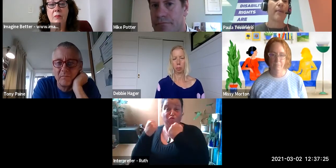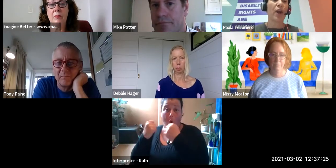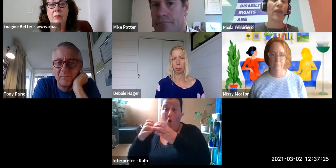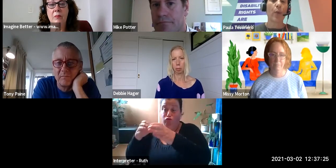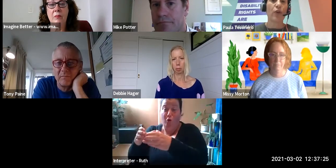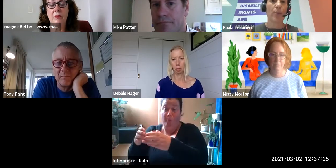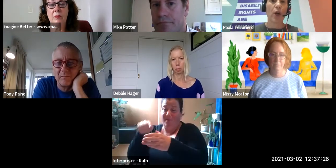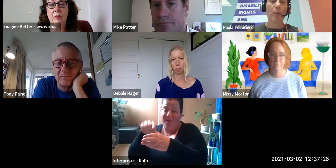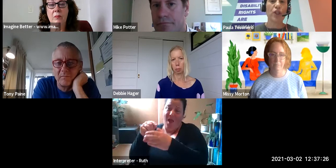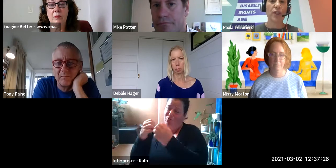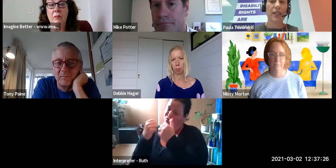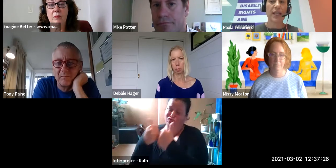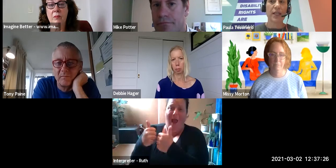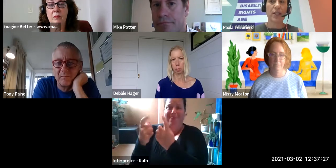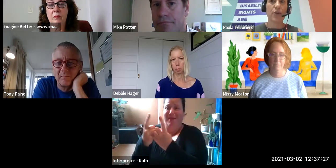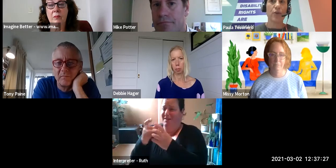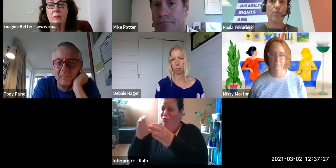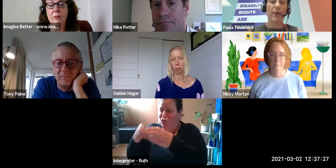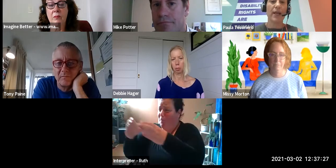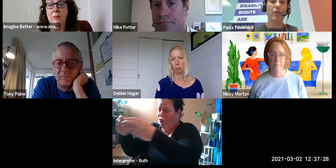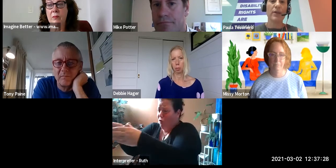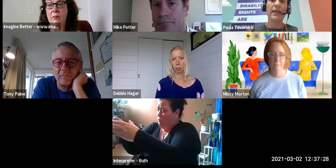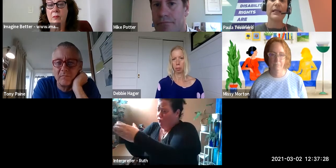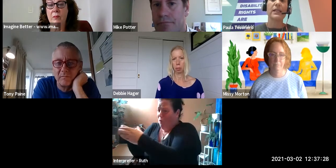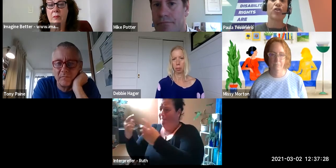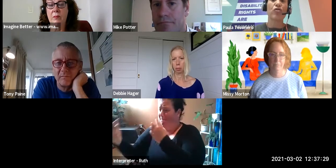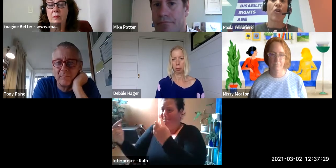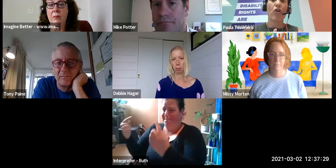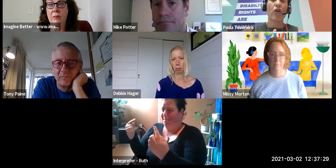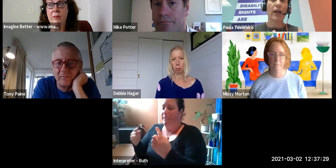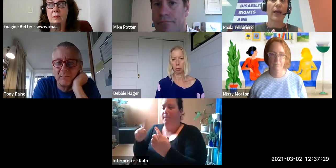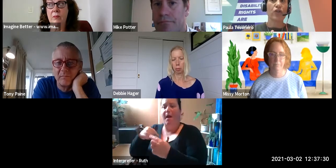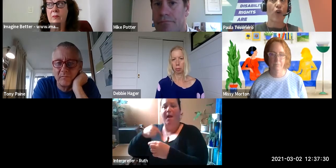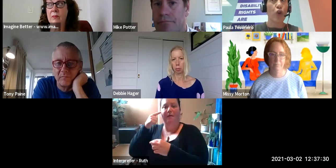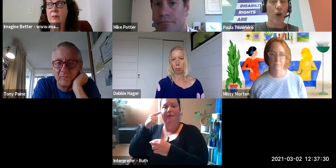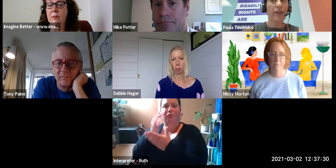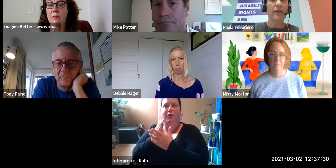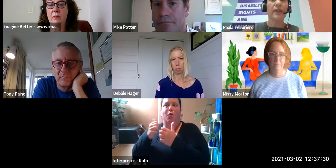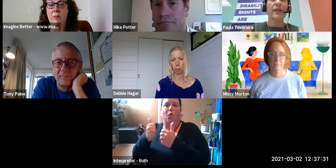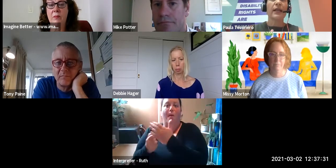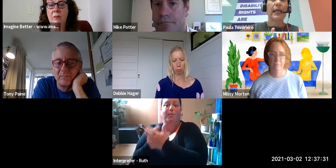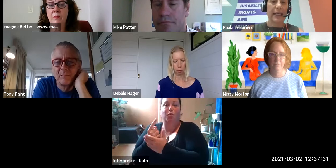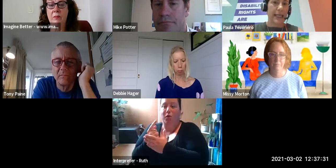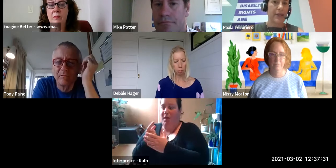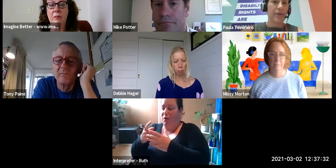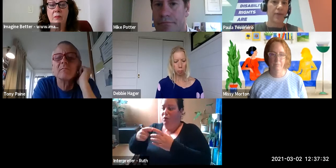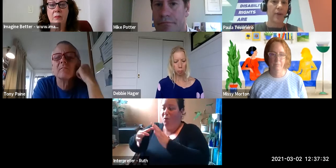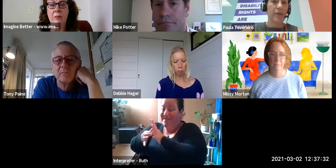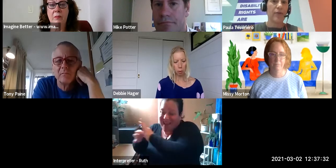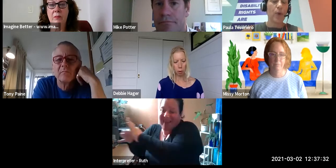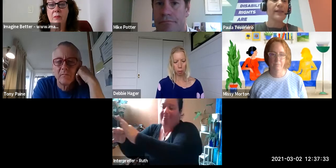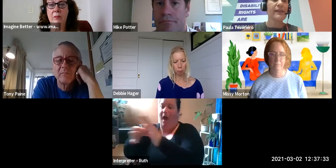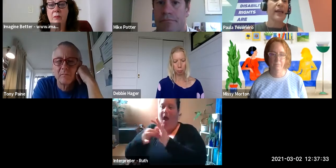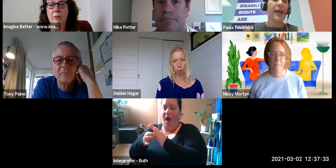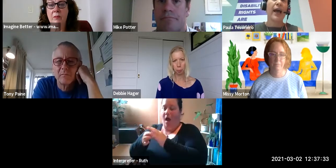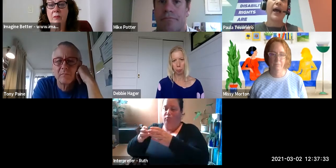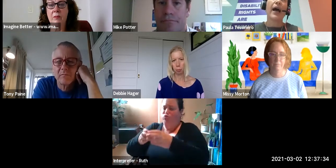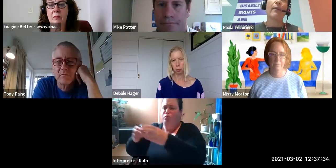But I think we've got a big opportunity to be a really strong-stronger collective voice.